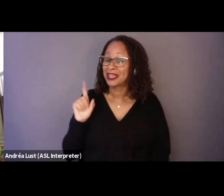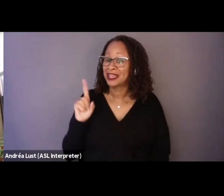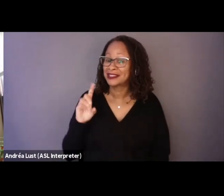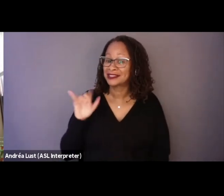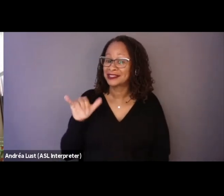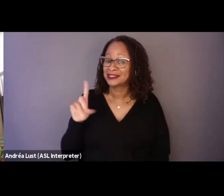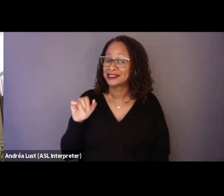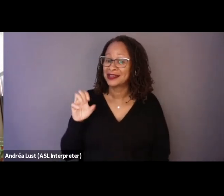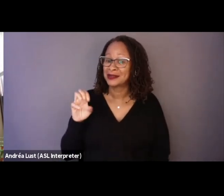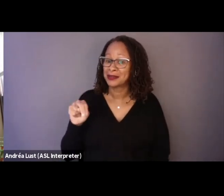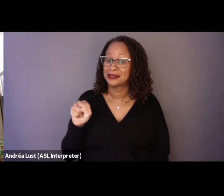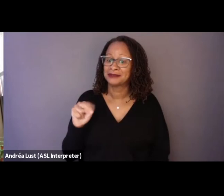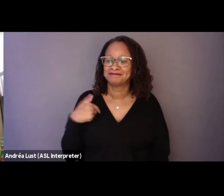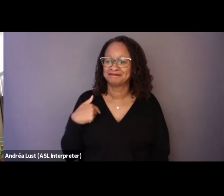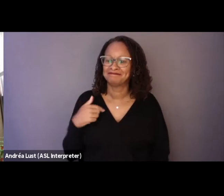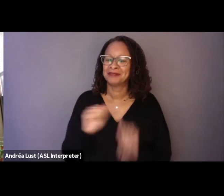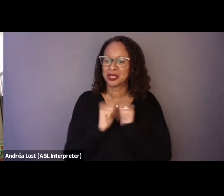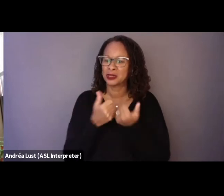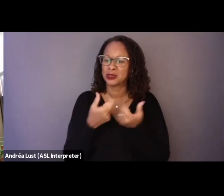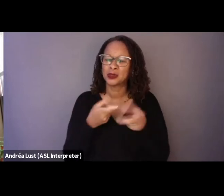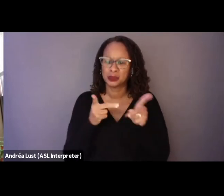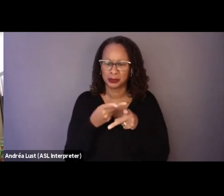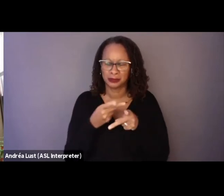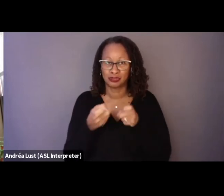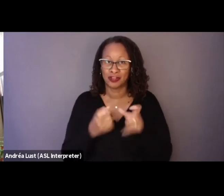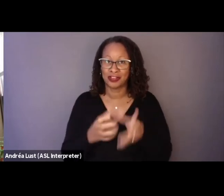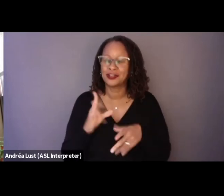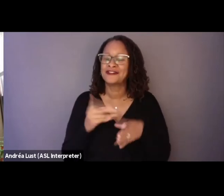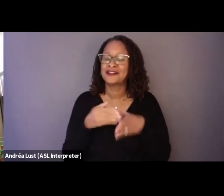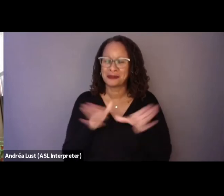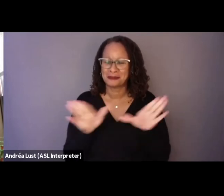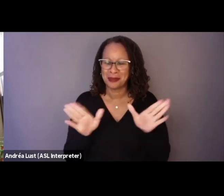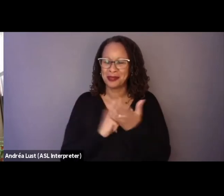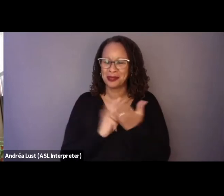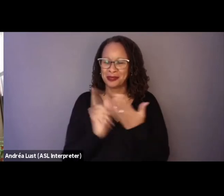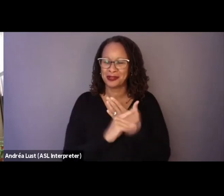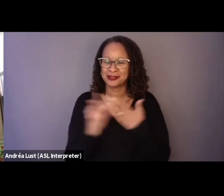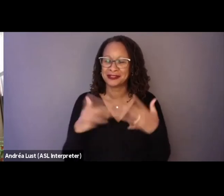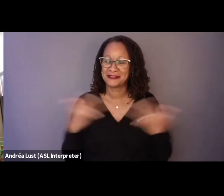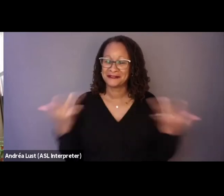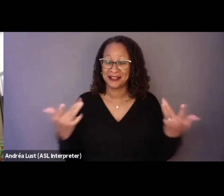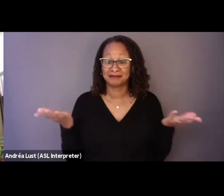I am the Associate Director of Public Programs and Events here at the IDA.